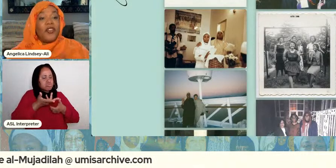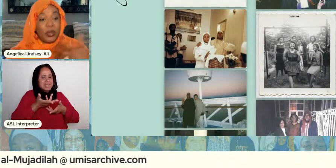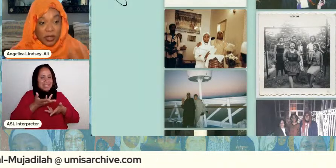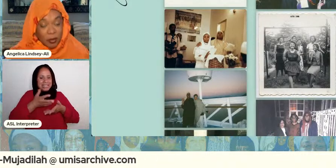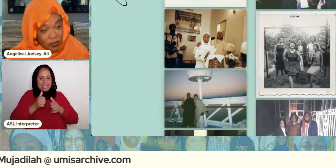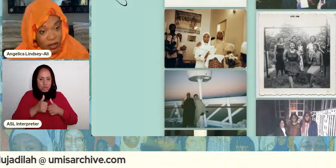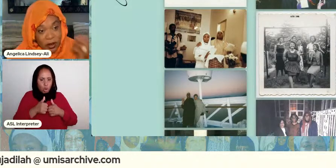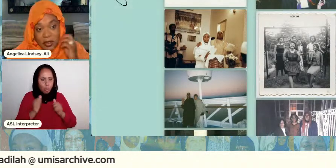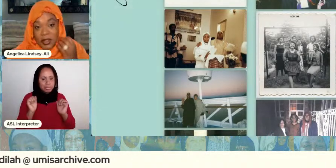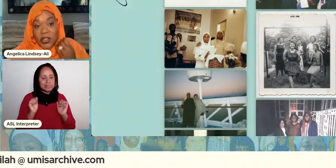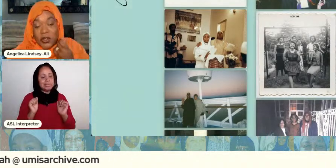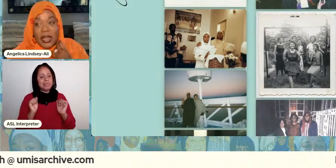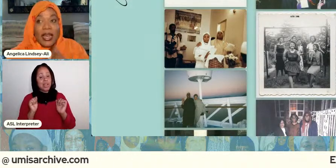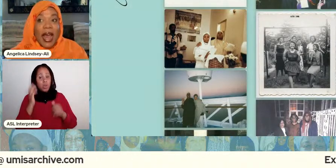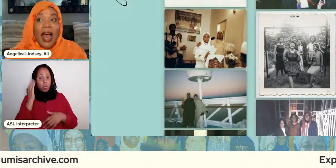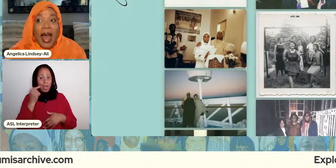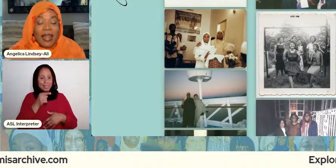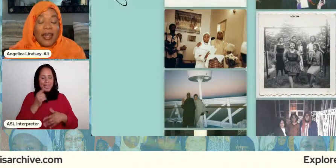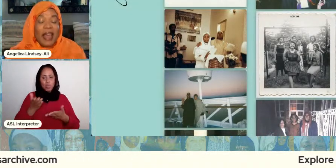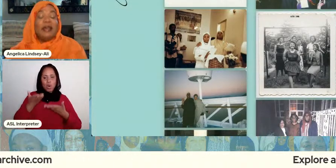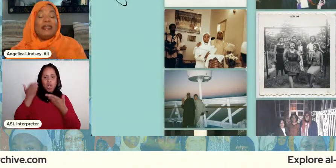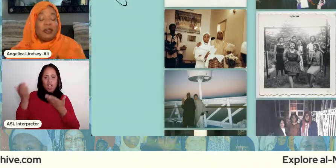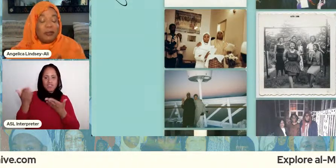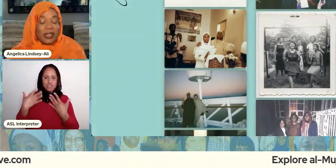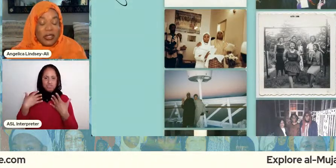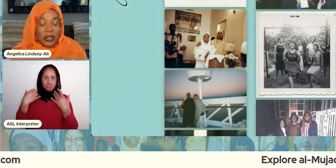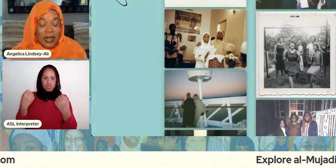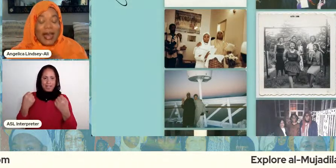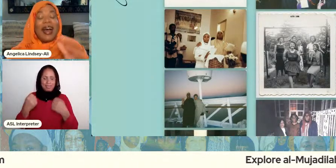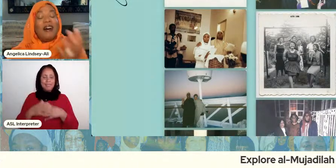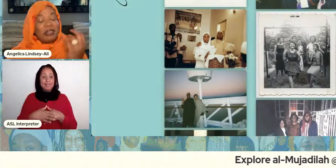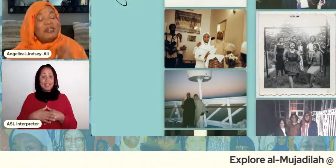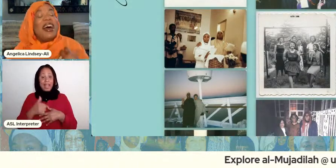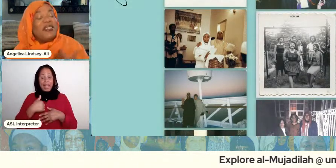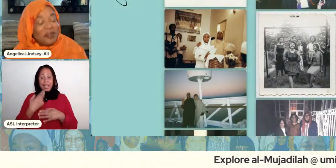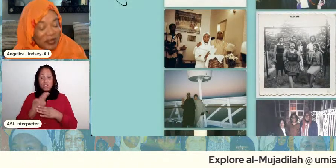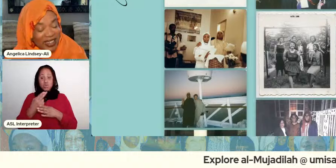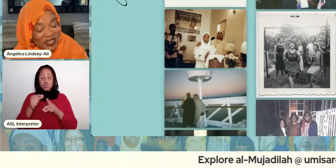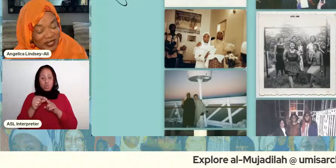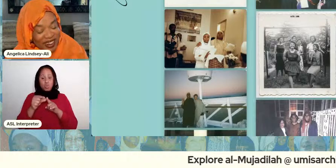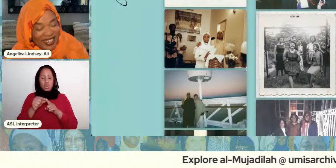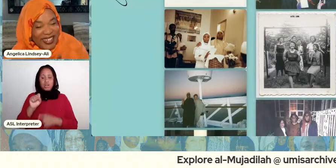offer you some of their their strength and i i use the term cistern i also got it from the rastafari